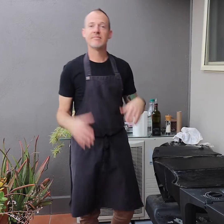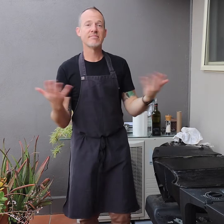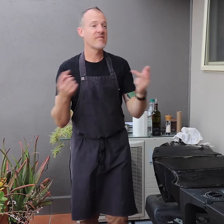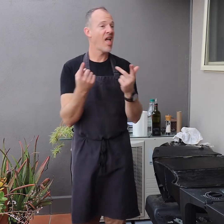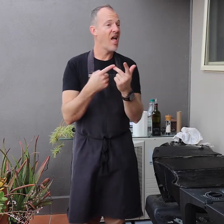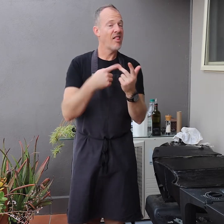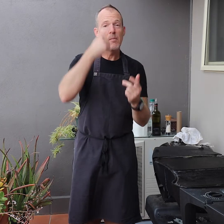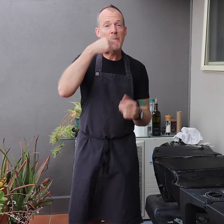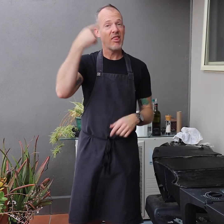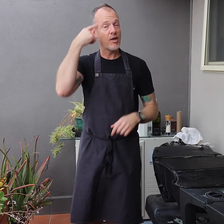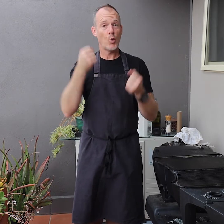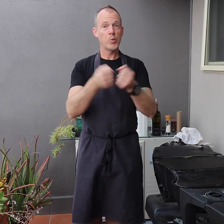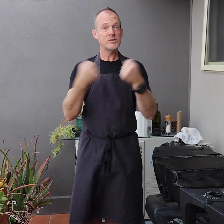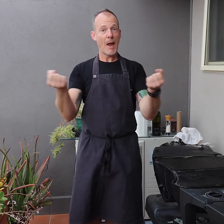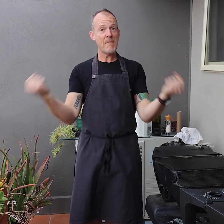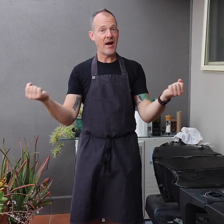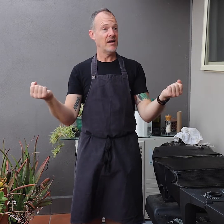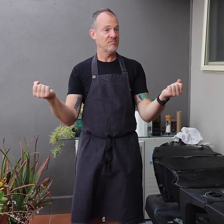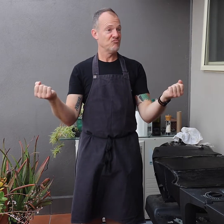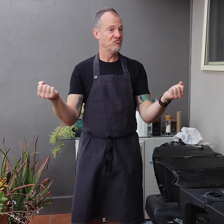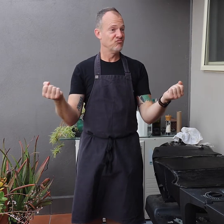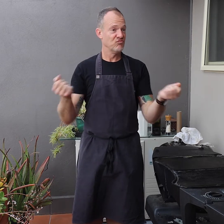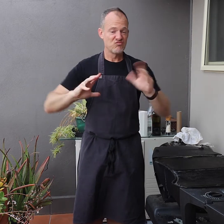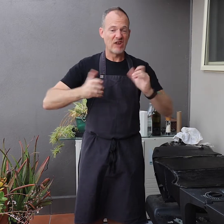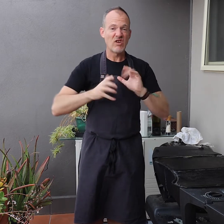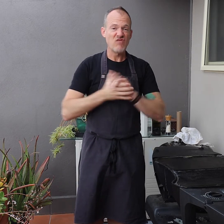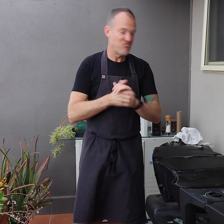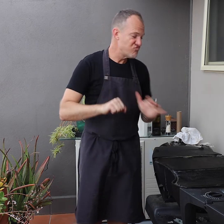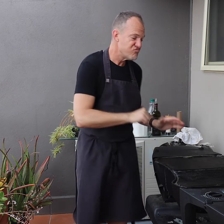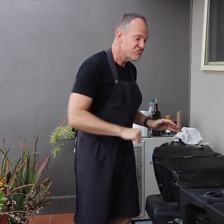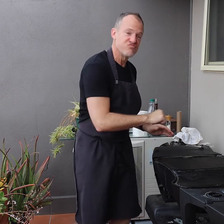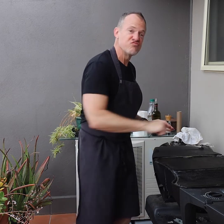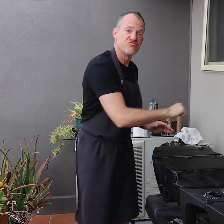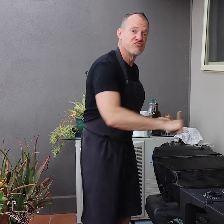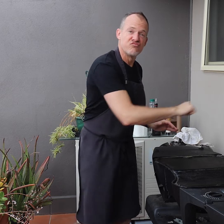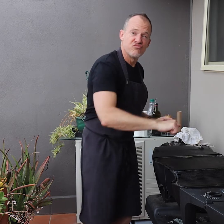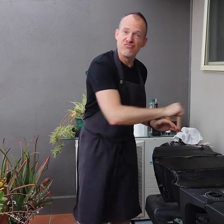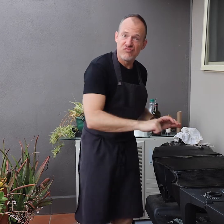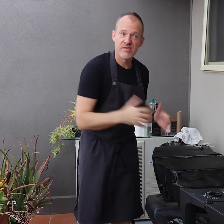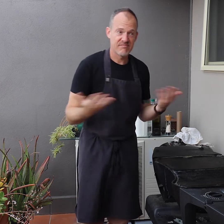Other people think using scrunched up newspaper is good to wipe down with.